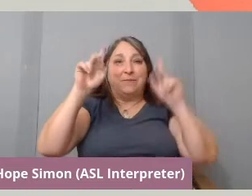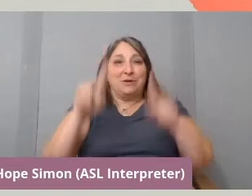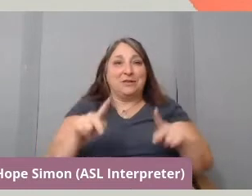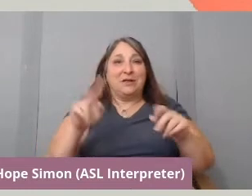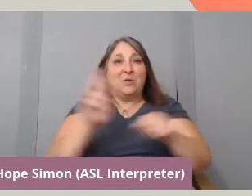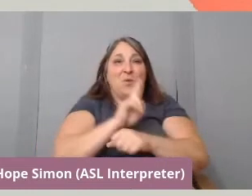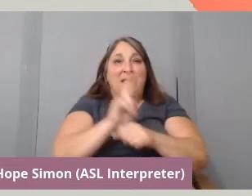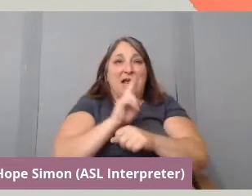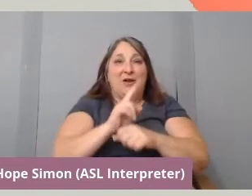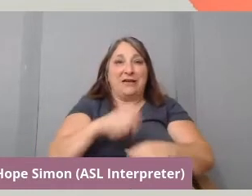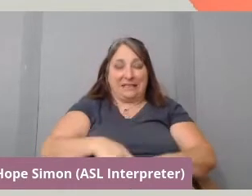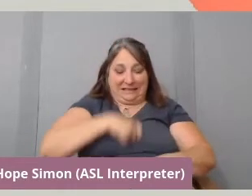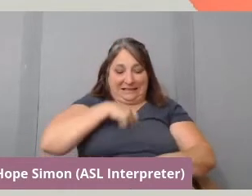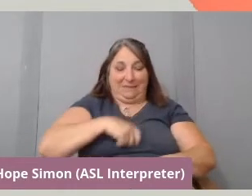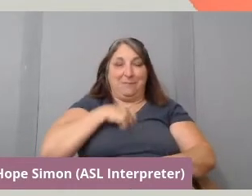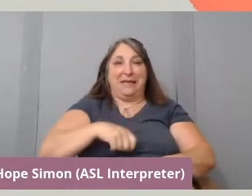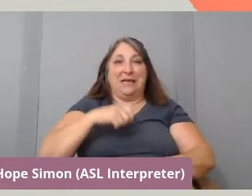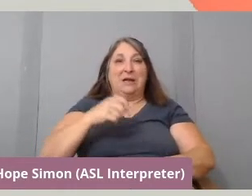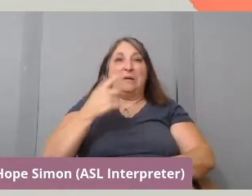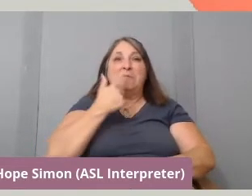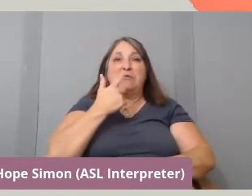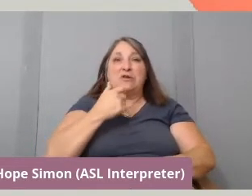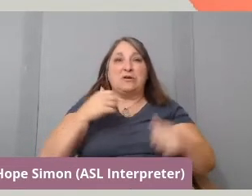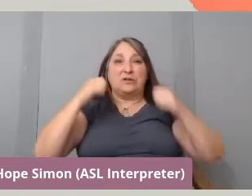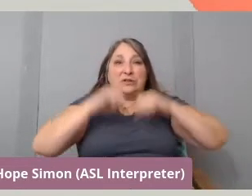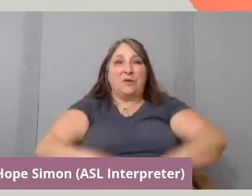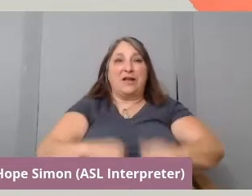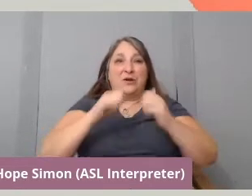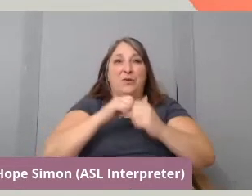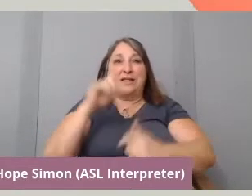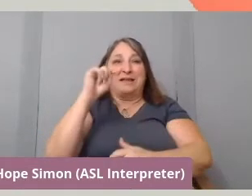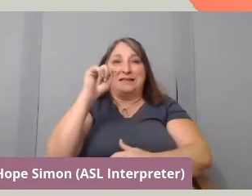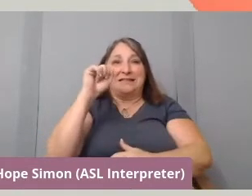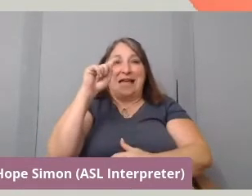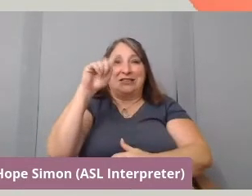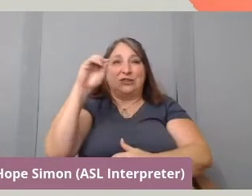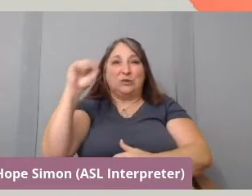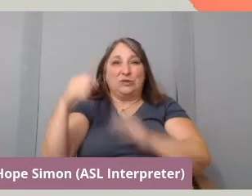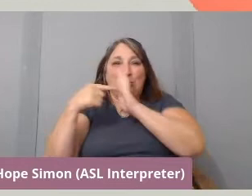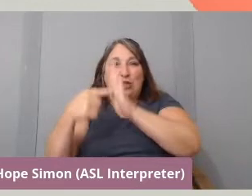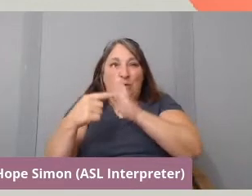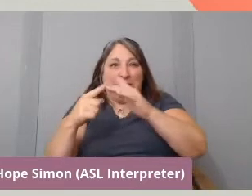who is wearing a zippy maroon sweater with tattoos poking out of various